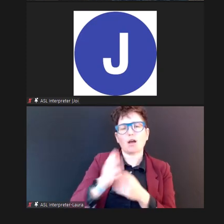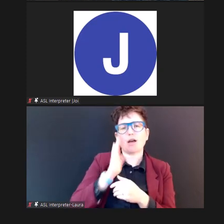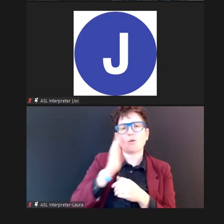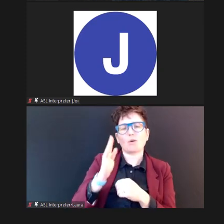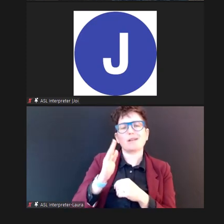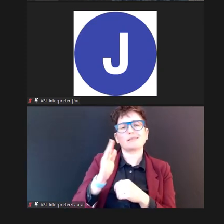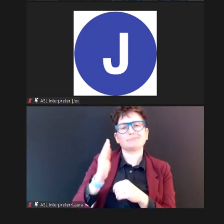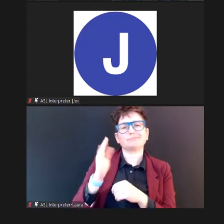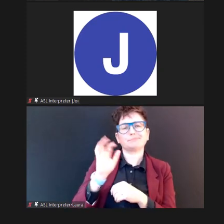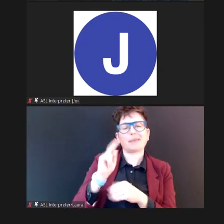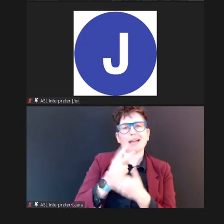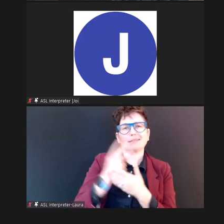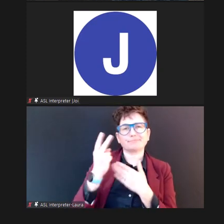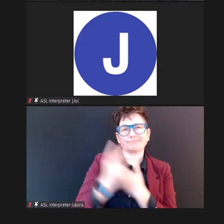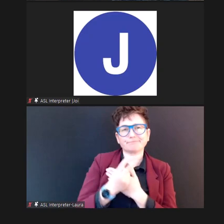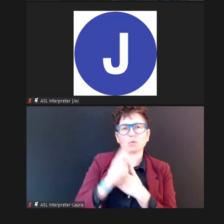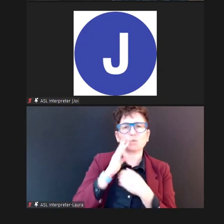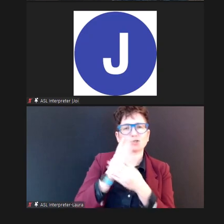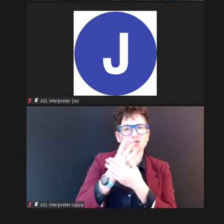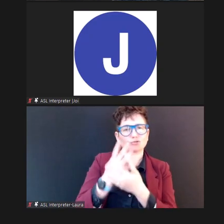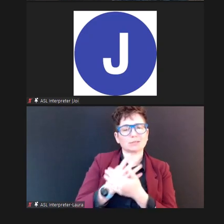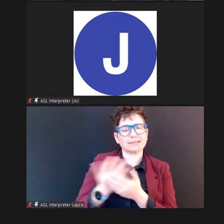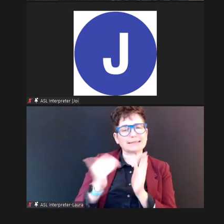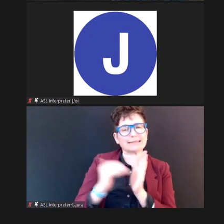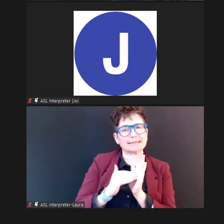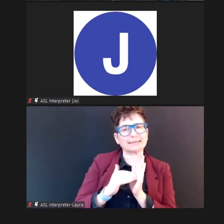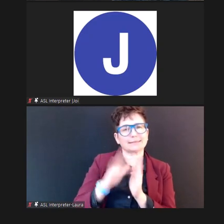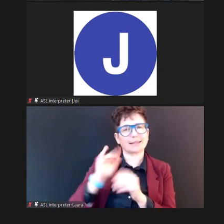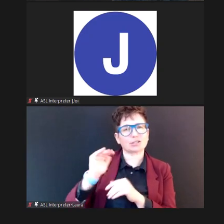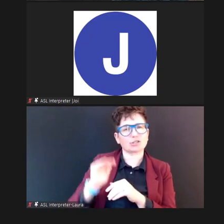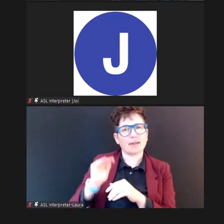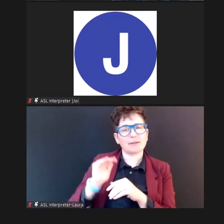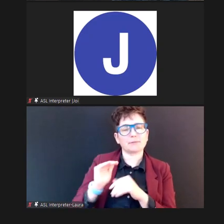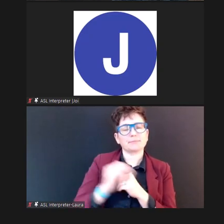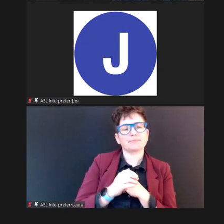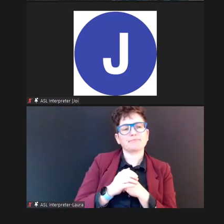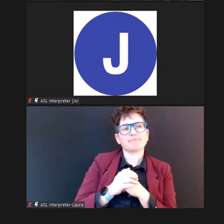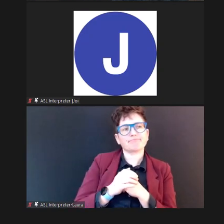so I like to call it a session, I get a refer, if I have the ability,